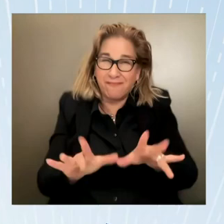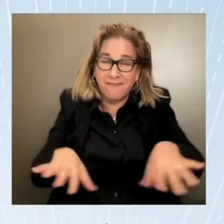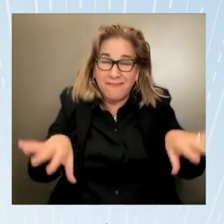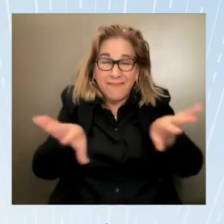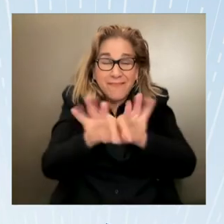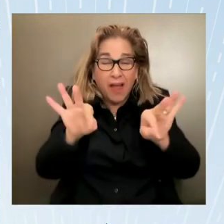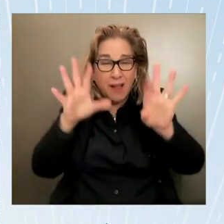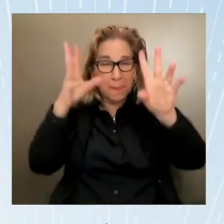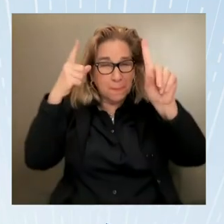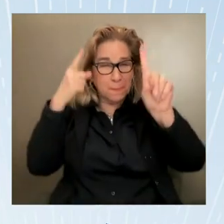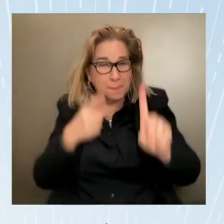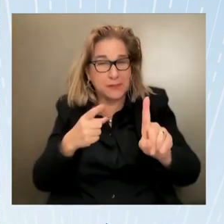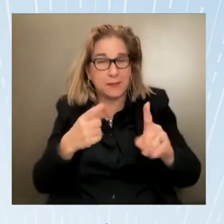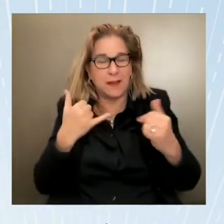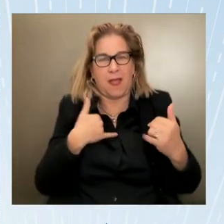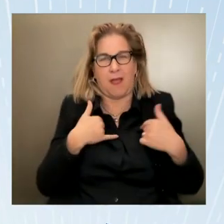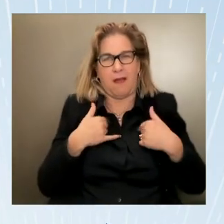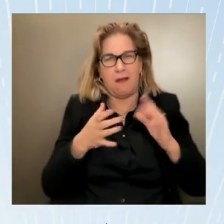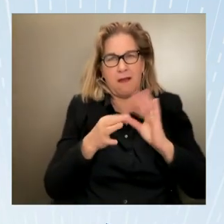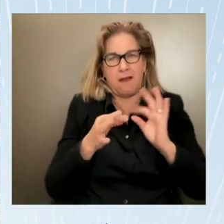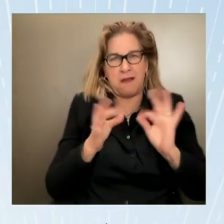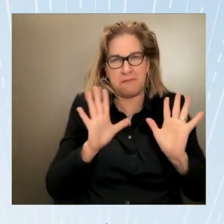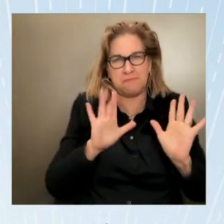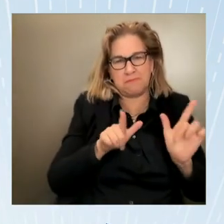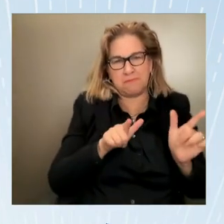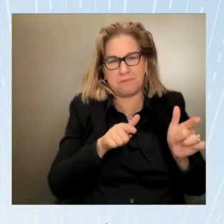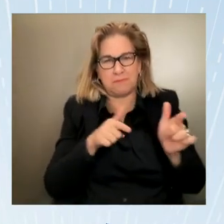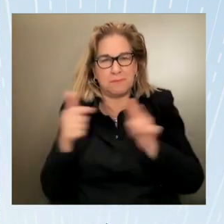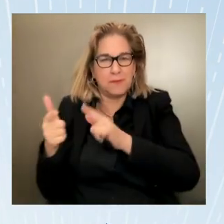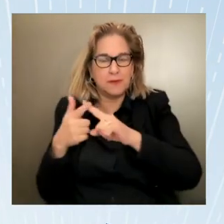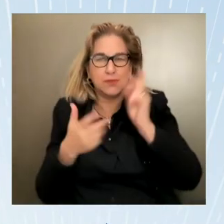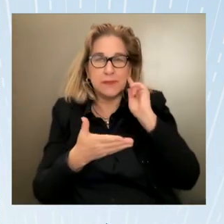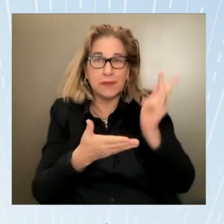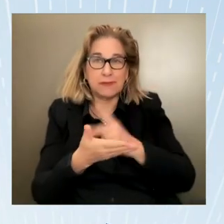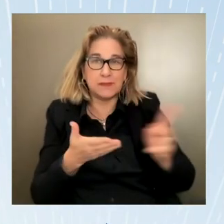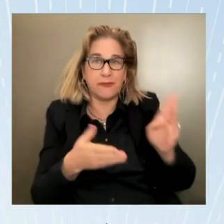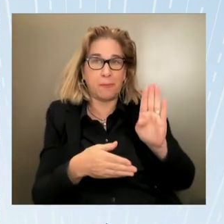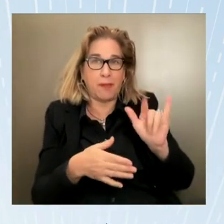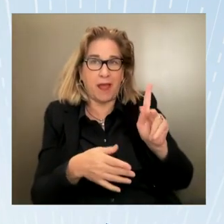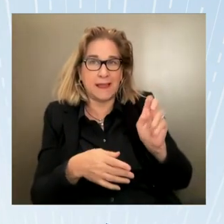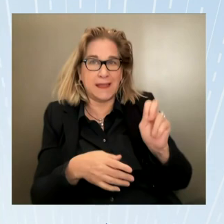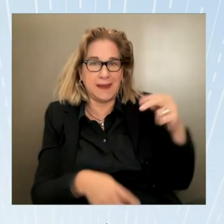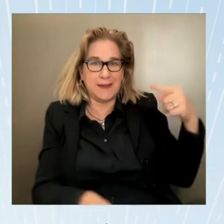thank you so much thank you for your leadership for your engagement these past two years I also